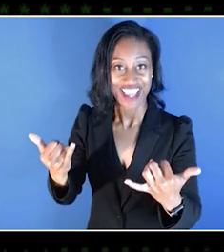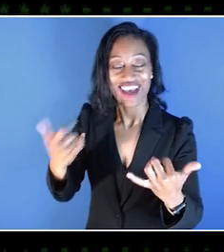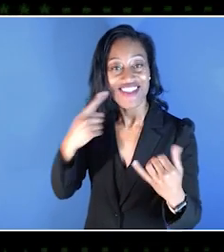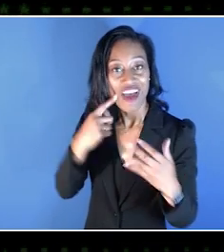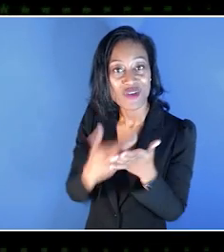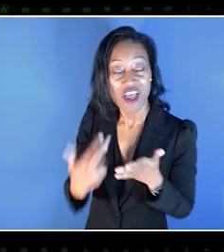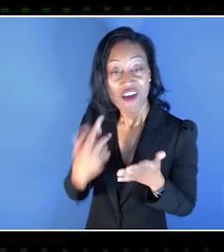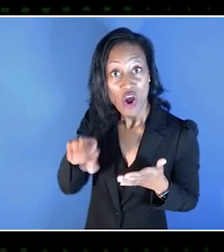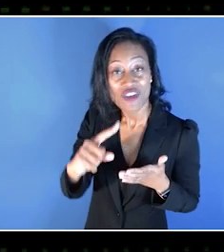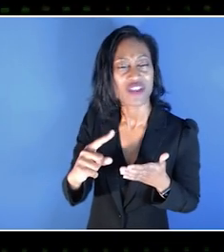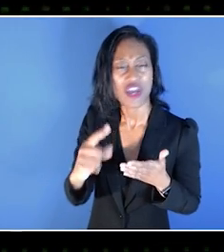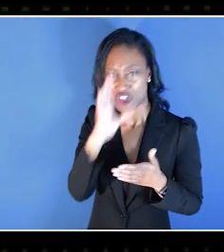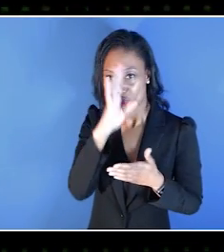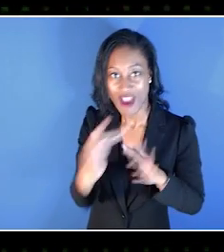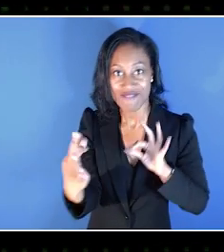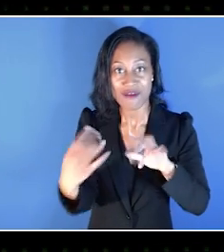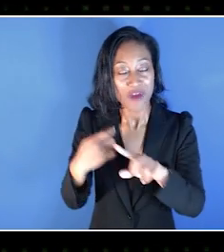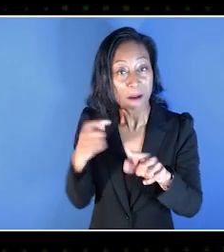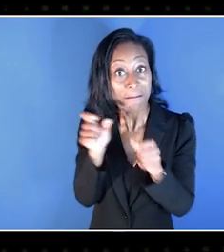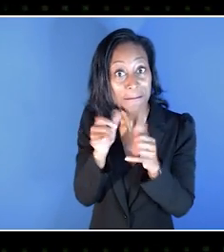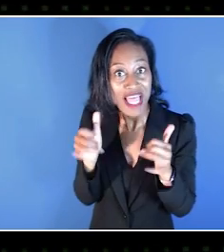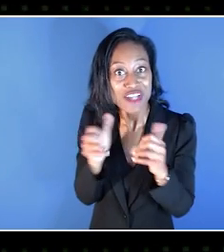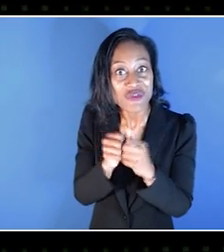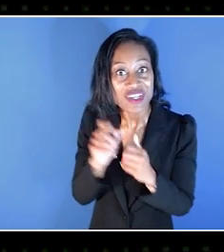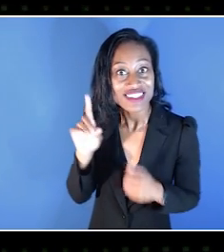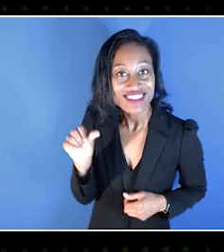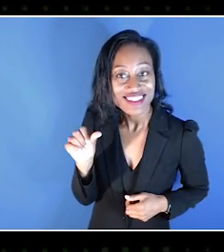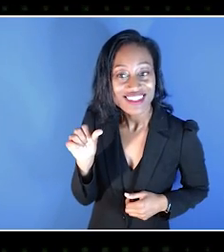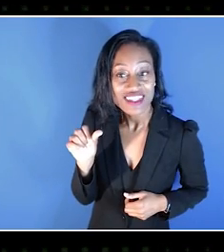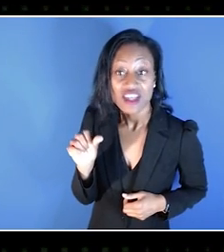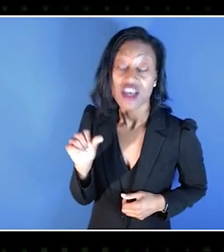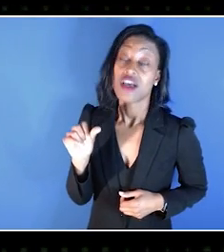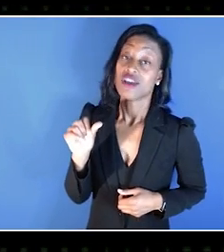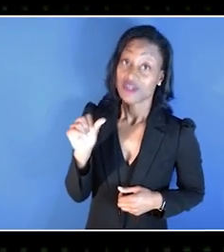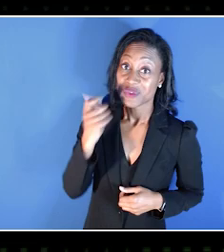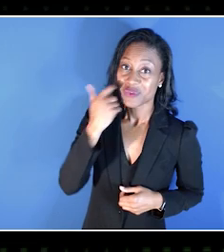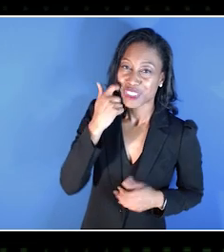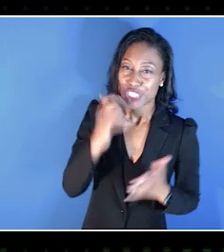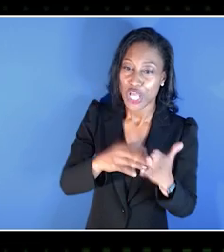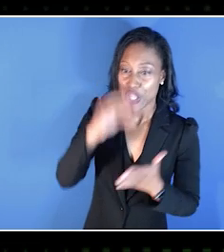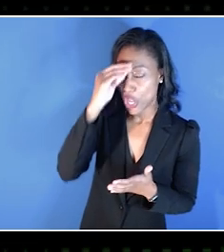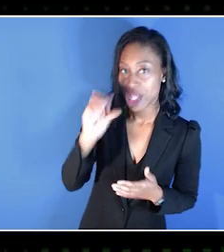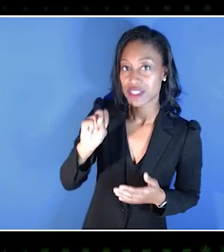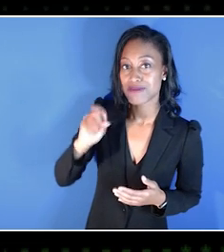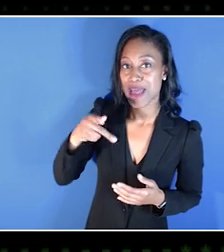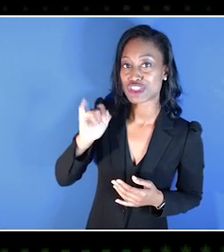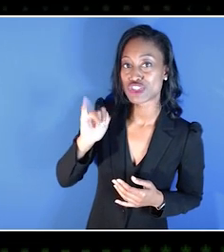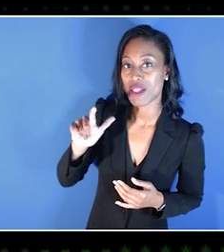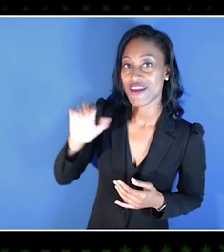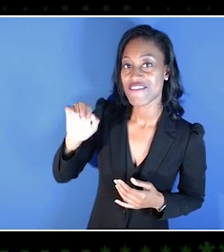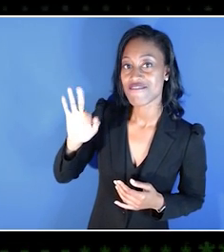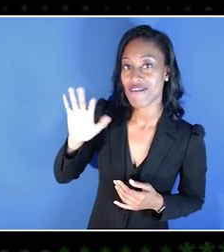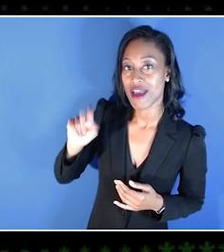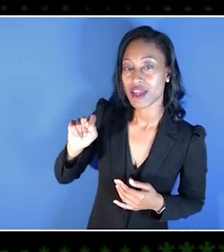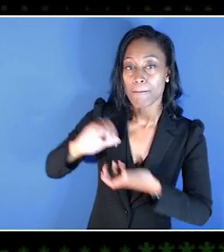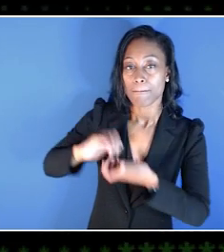to directly get feedback from players with disabilities. We also learned about how SpecialEffect partnered with Family Gaming Database